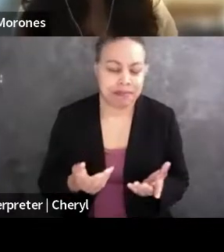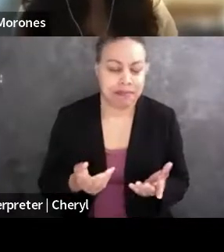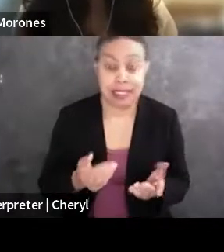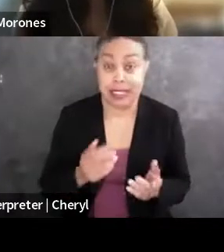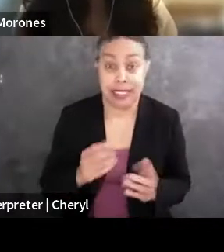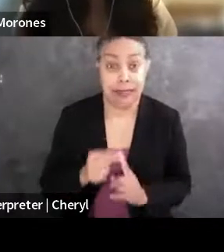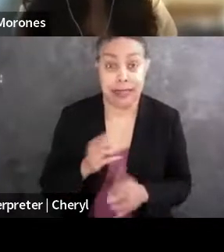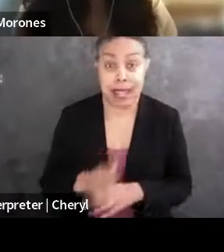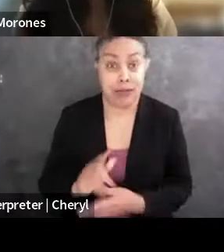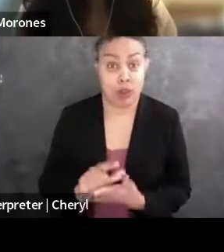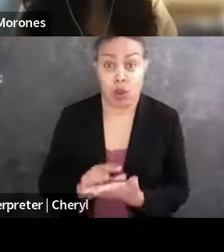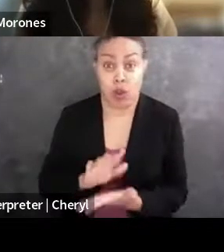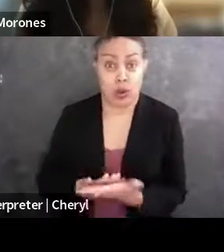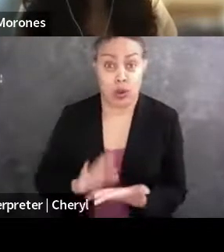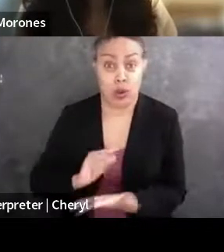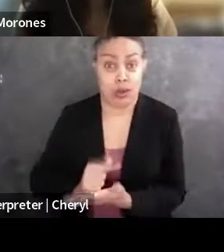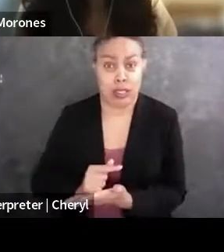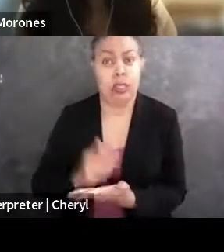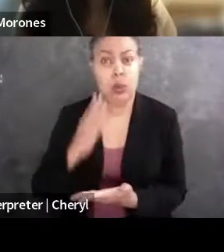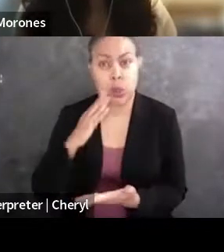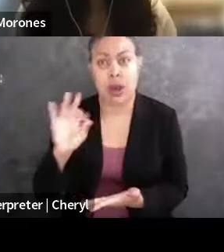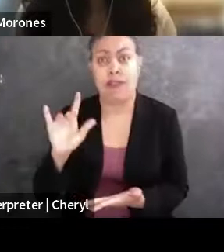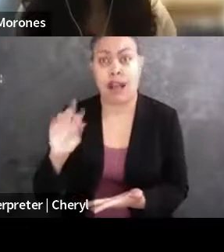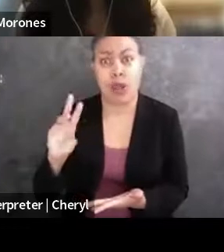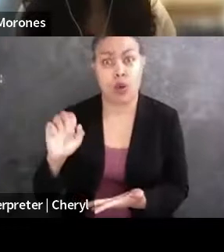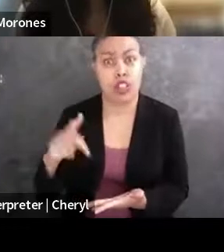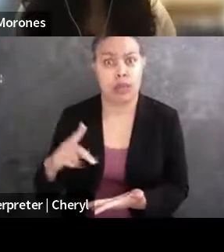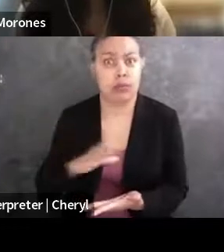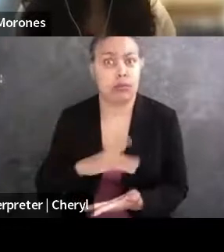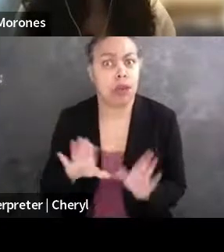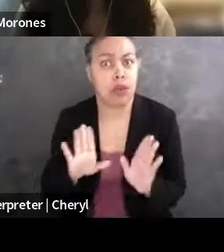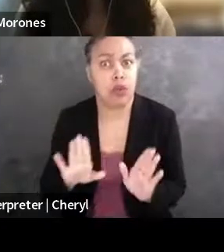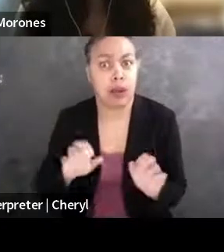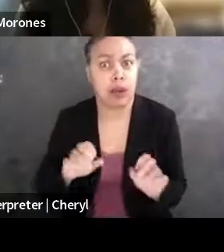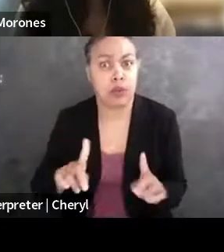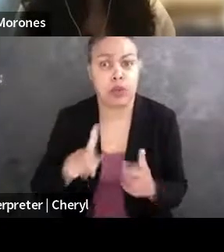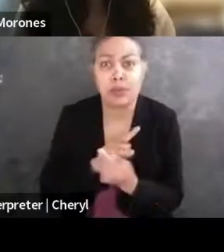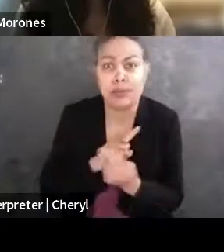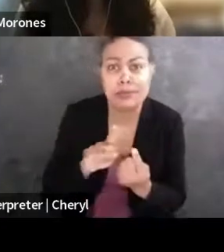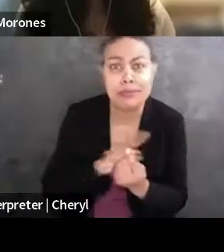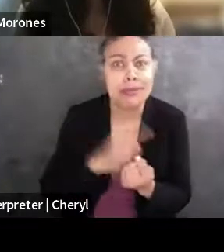is knowing that fellowships are an amazing opportunity to get your foot in the door to meet folks, and that for some folks, you know,